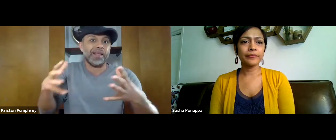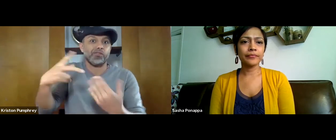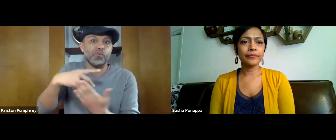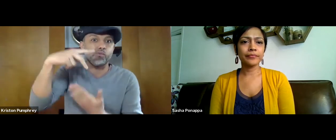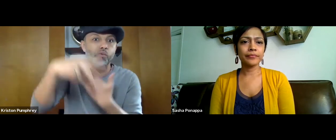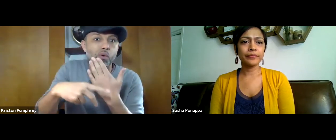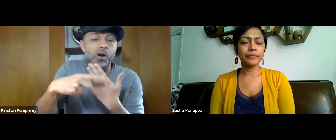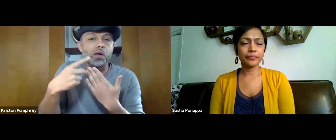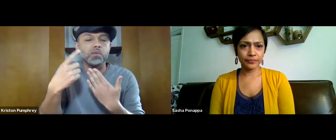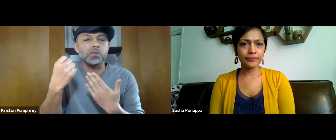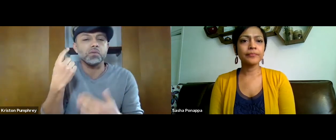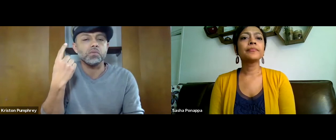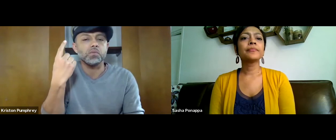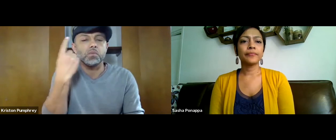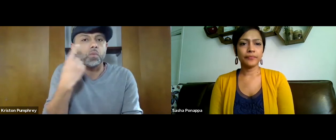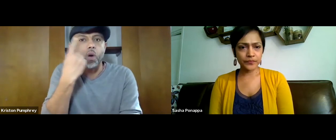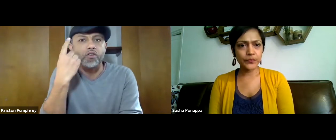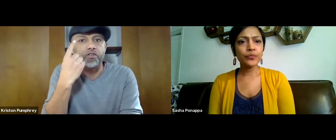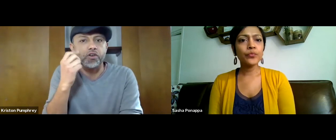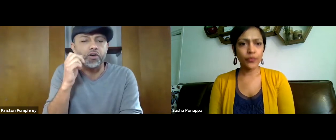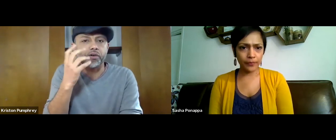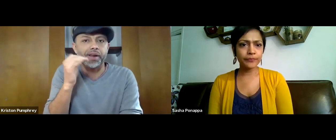to help cover the expanding program that they have?